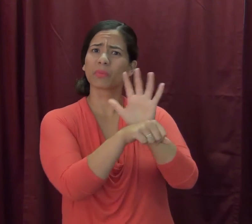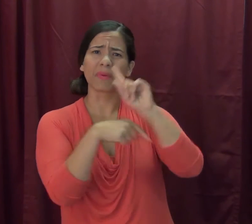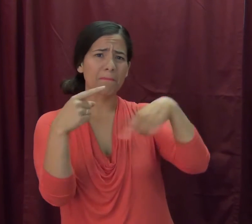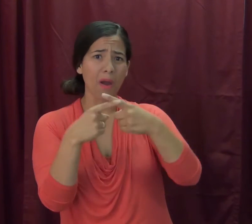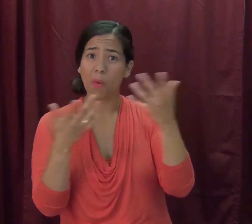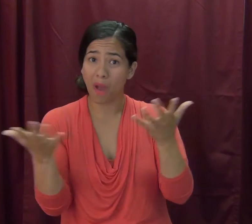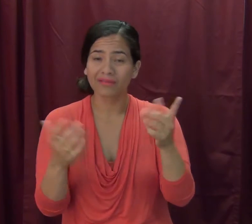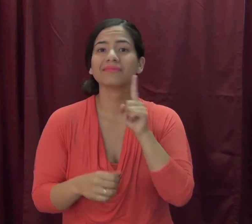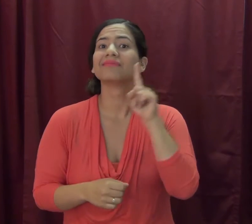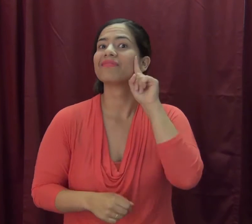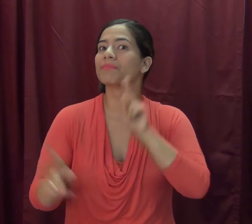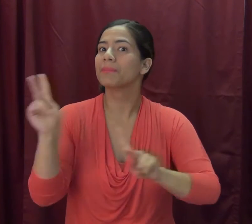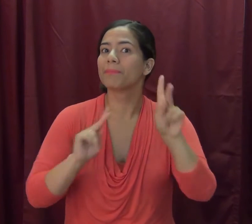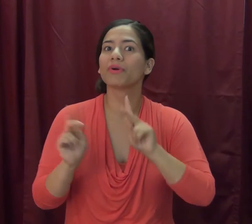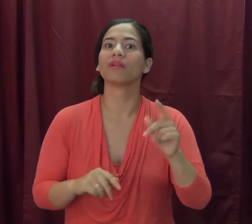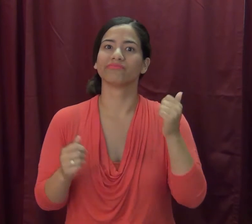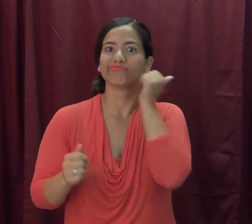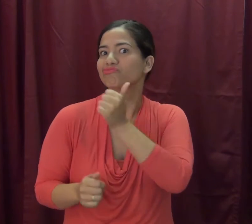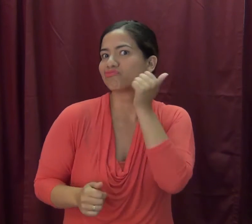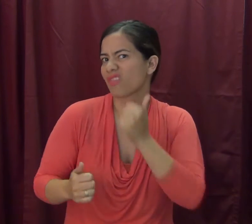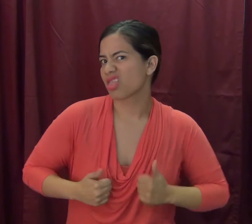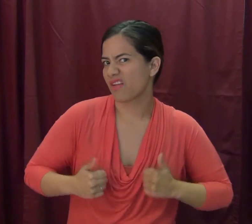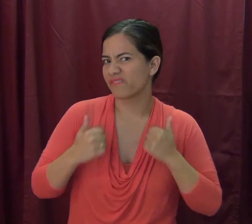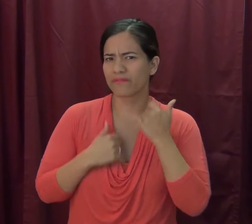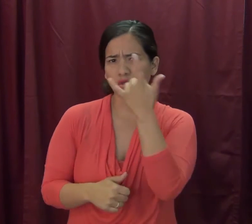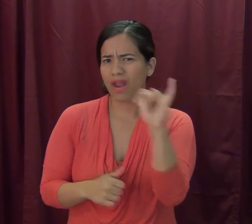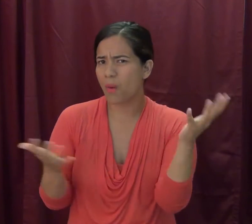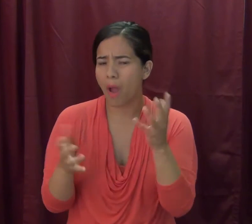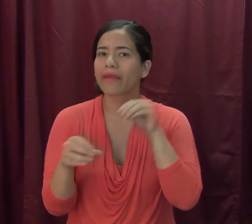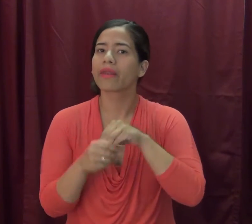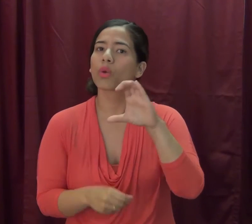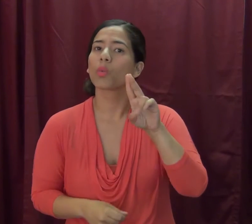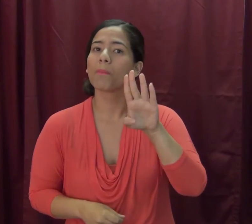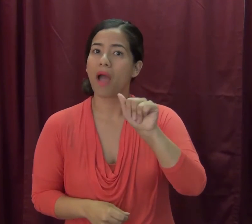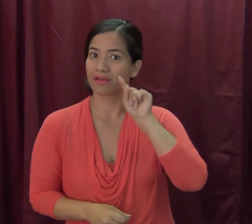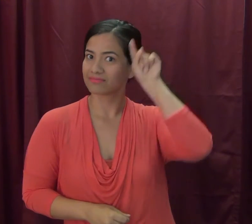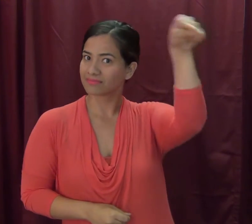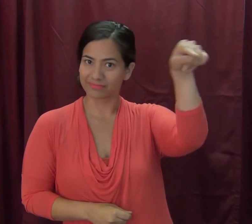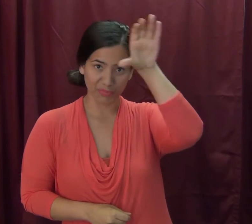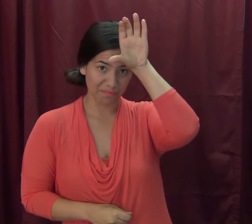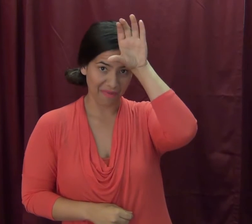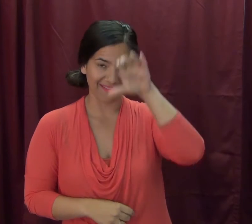the documentary is about deaf people's lives in Cuba